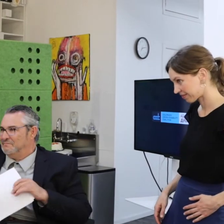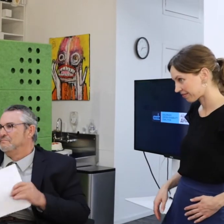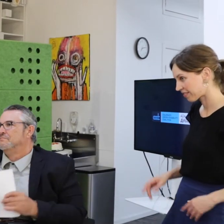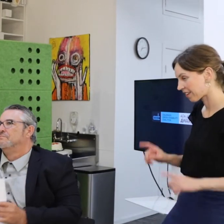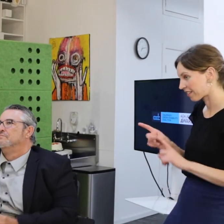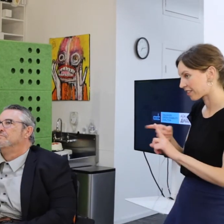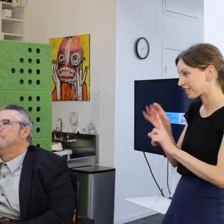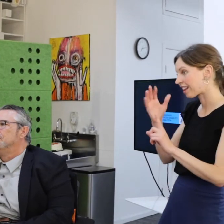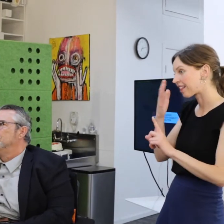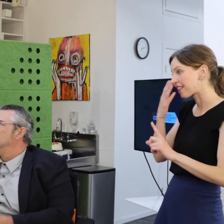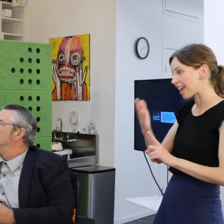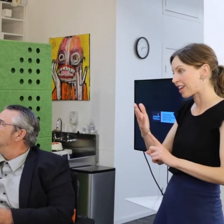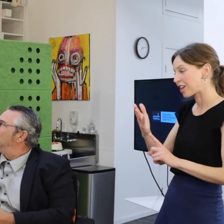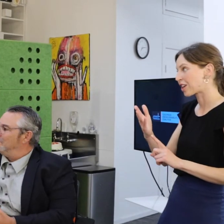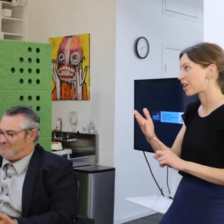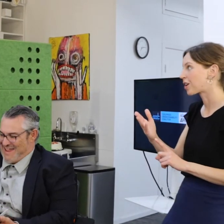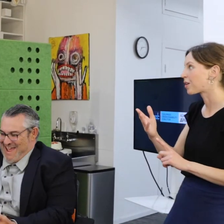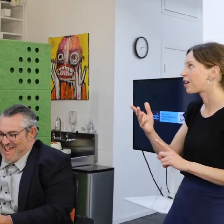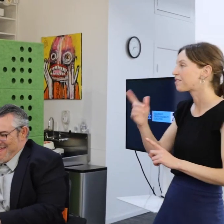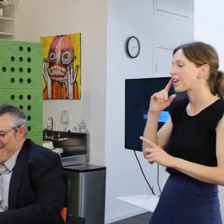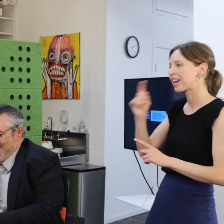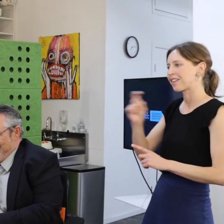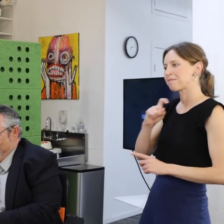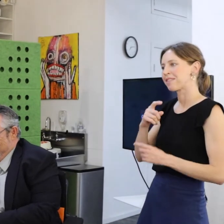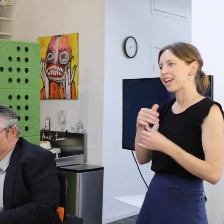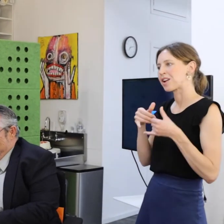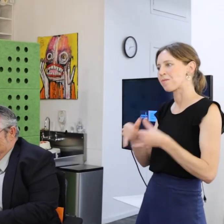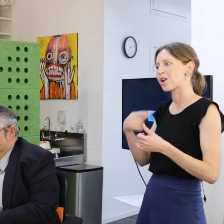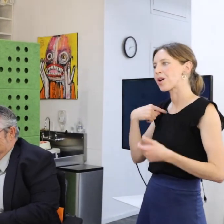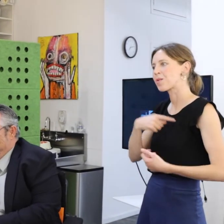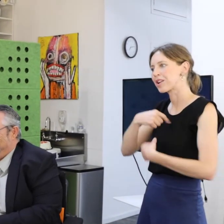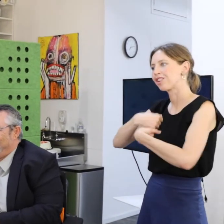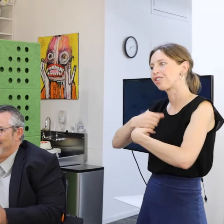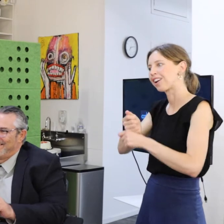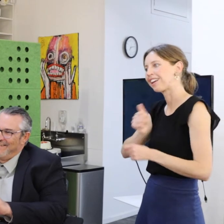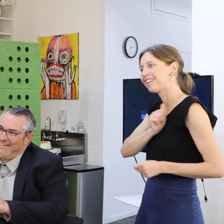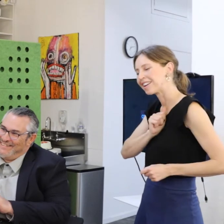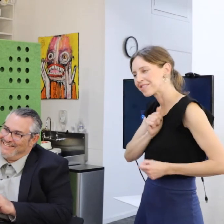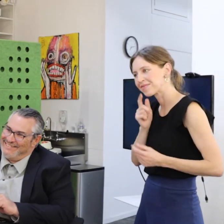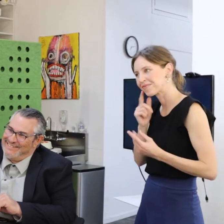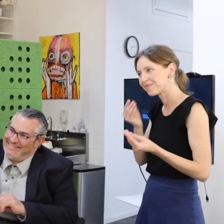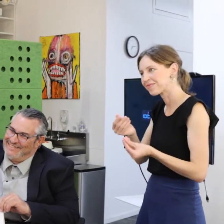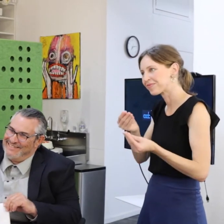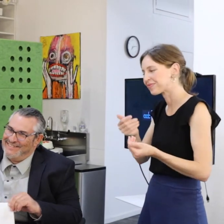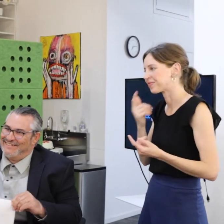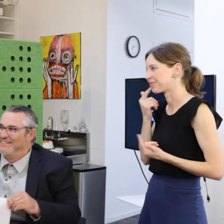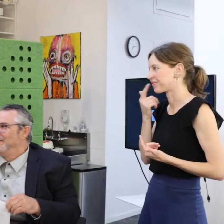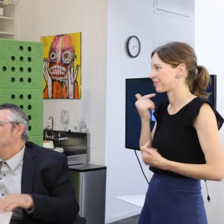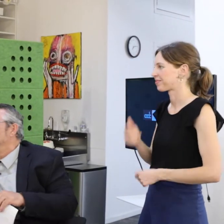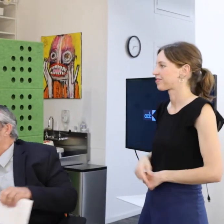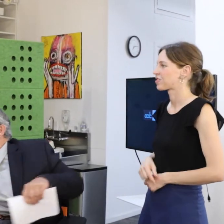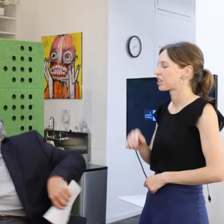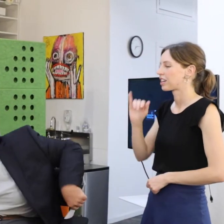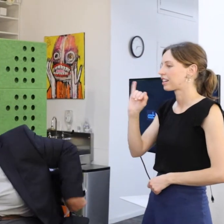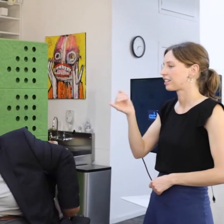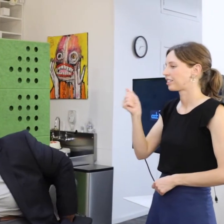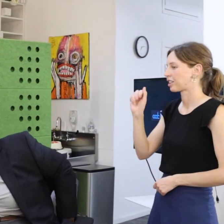award that we actually created. Yeah, Jamie wasn't kidding when he said "this was not an